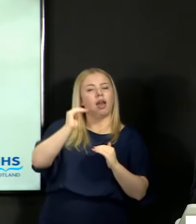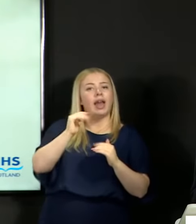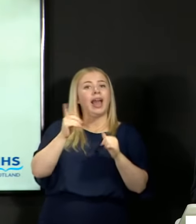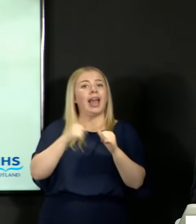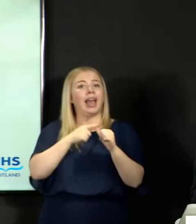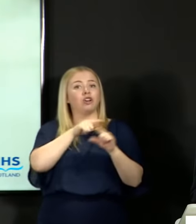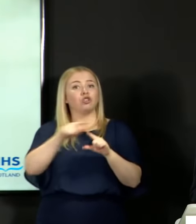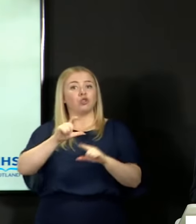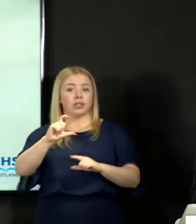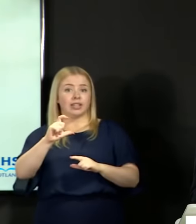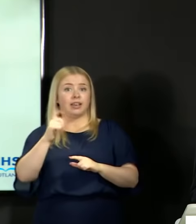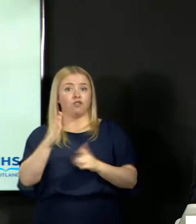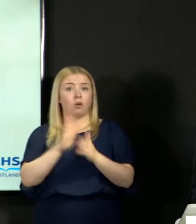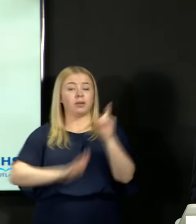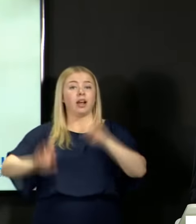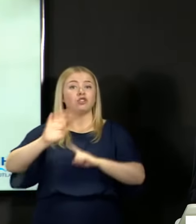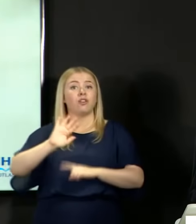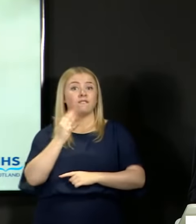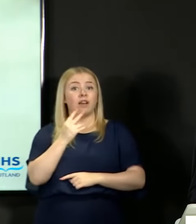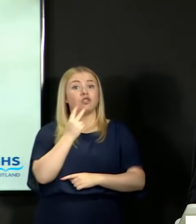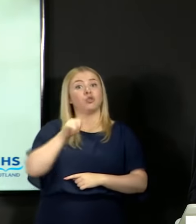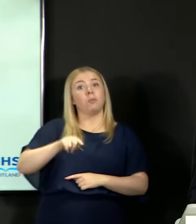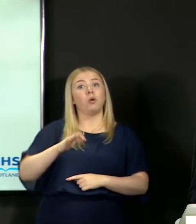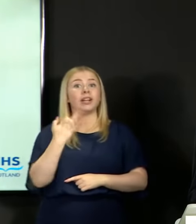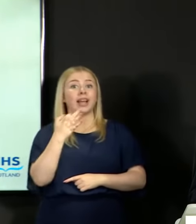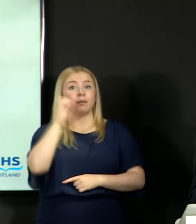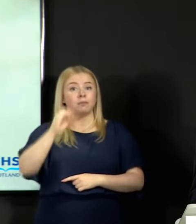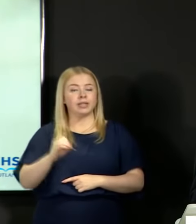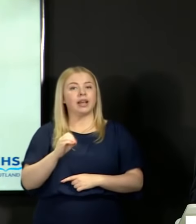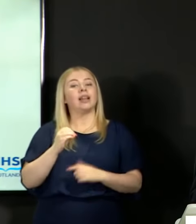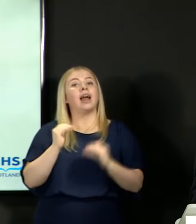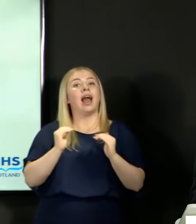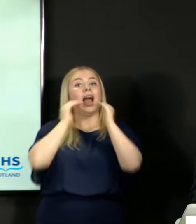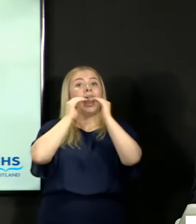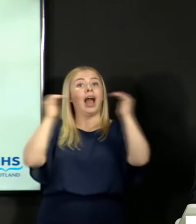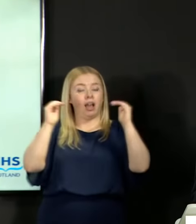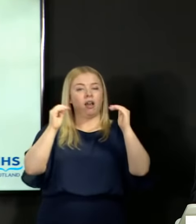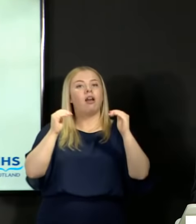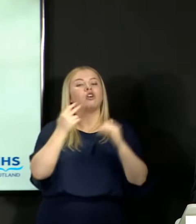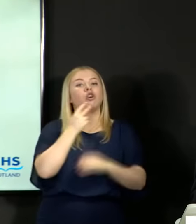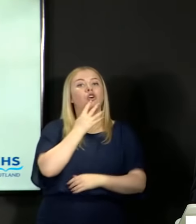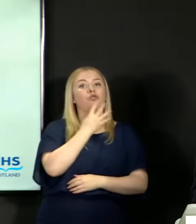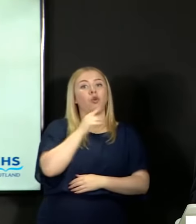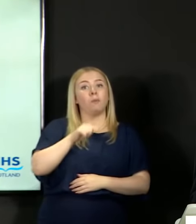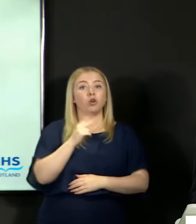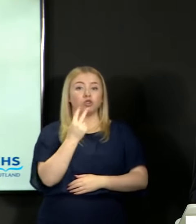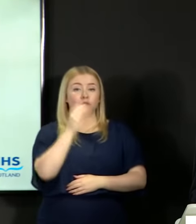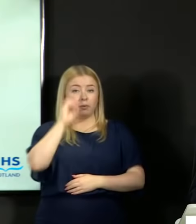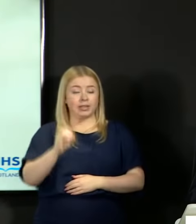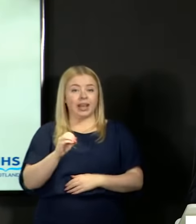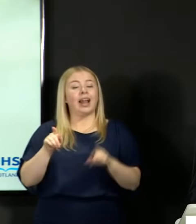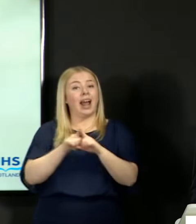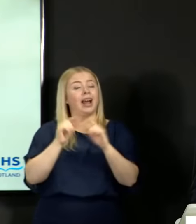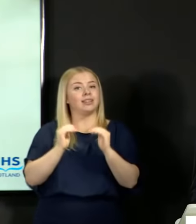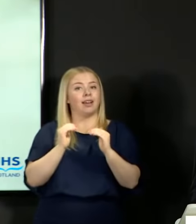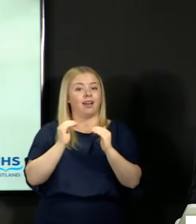of 2.9 percent, Highers of 4.2 percent and Advanced Highers of 5.5 percent.